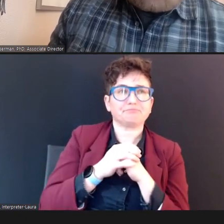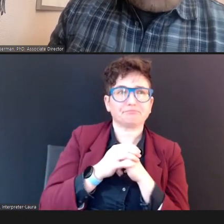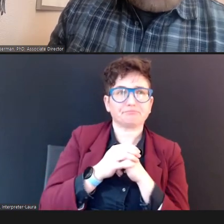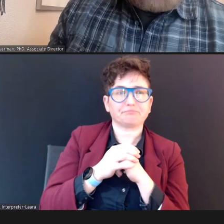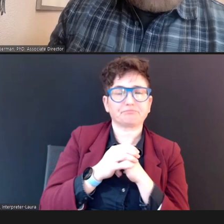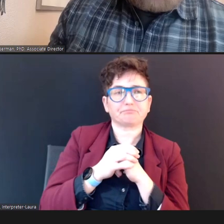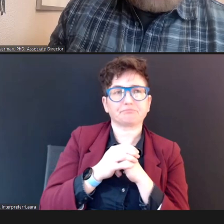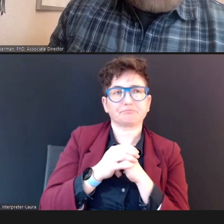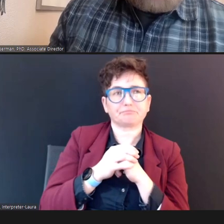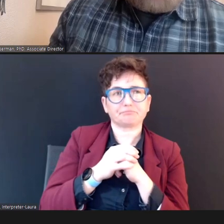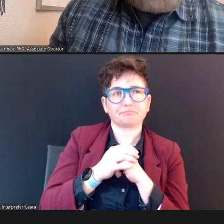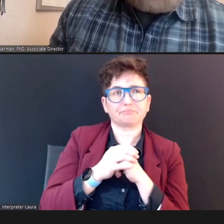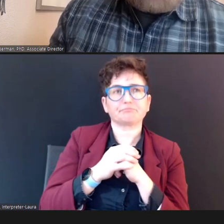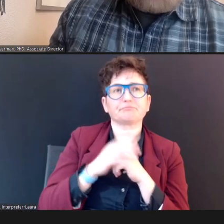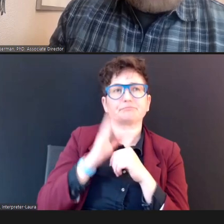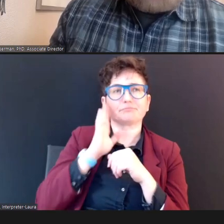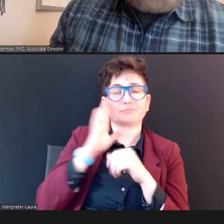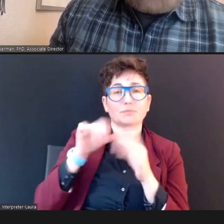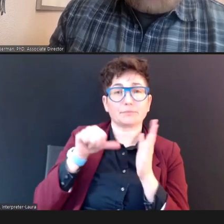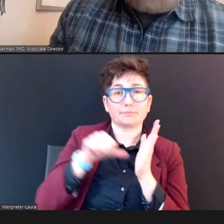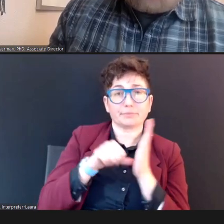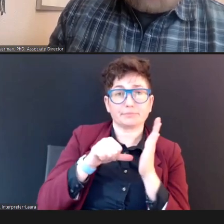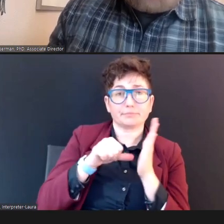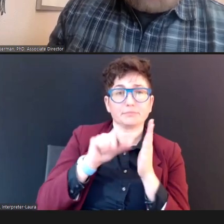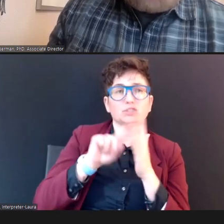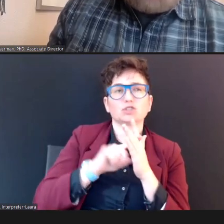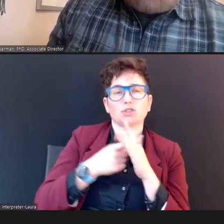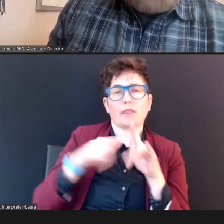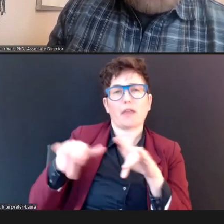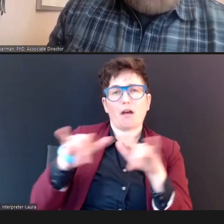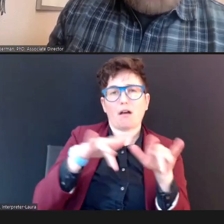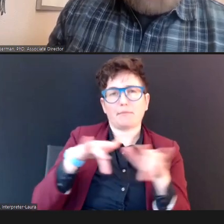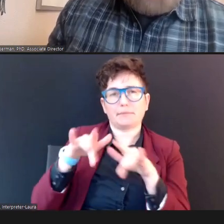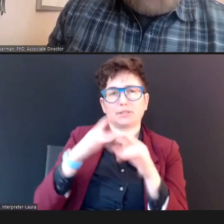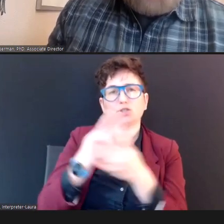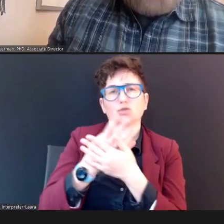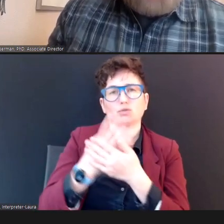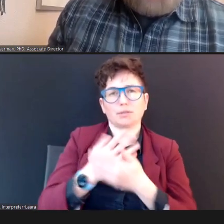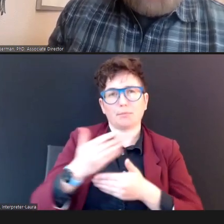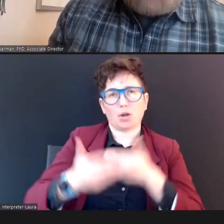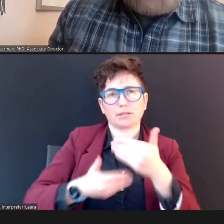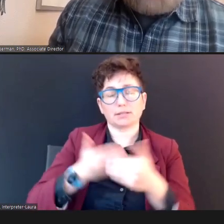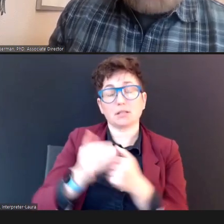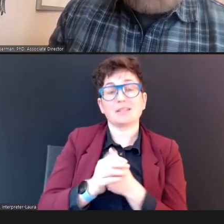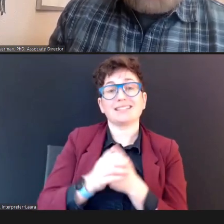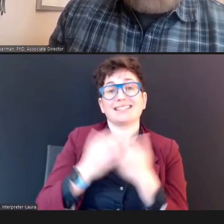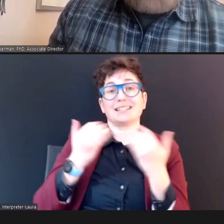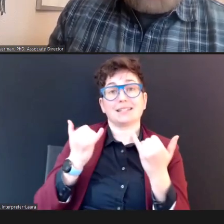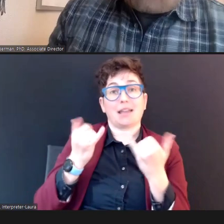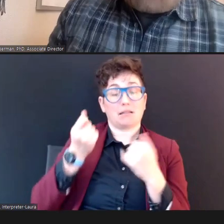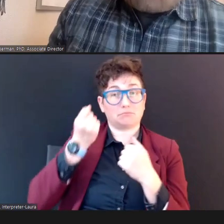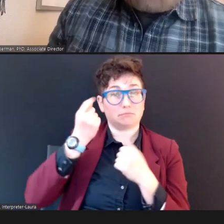screening process. Now, the probe sits independently, so that probe that sits